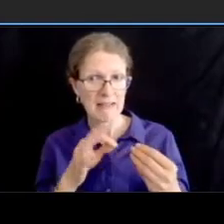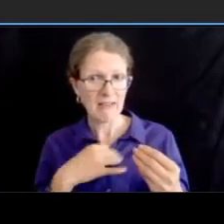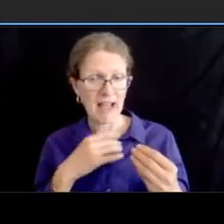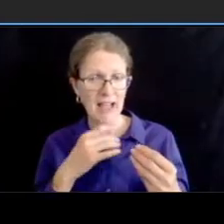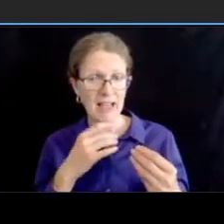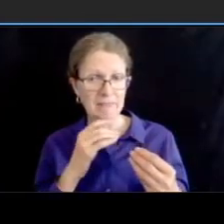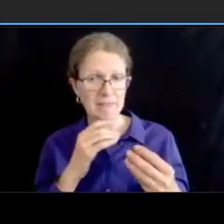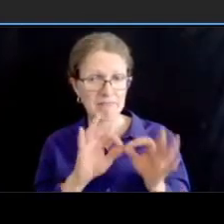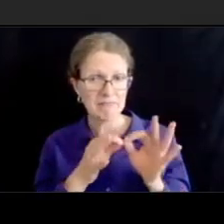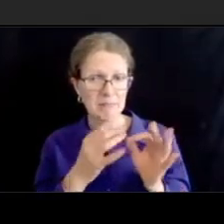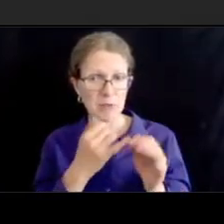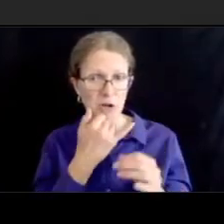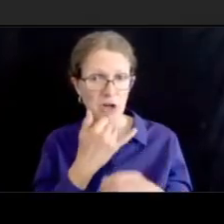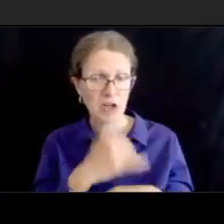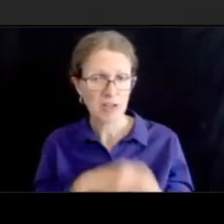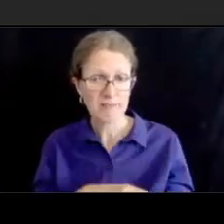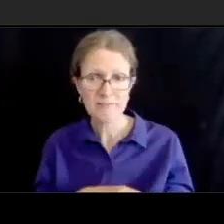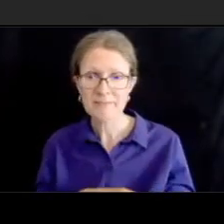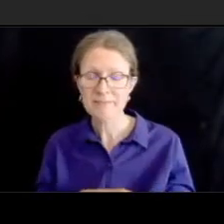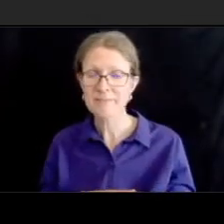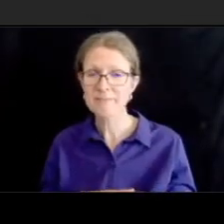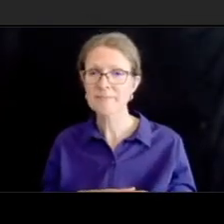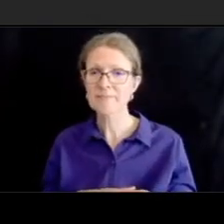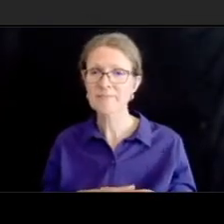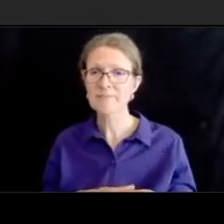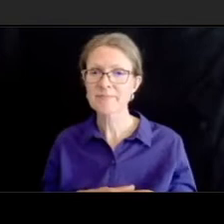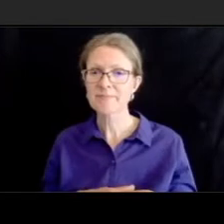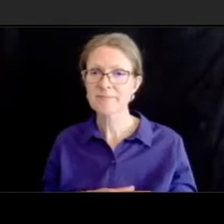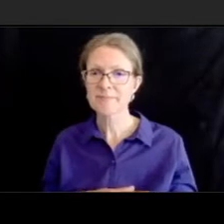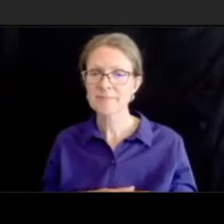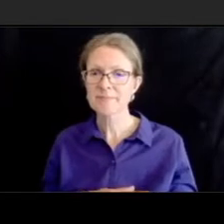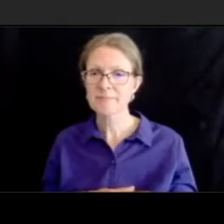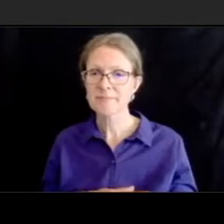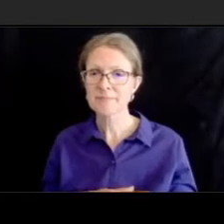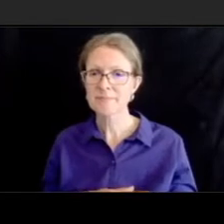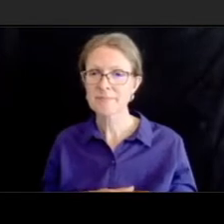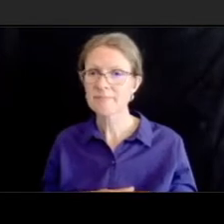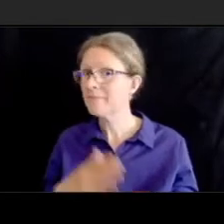there was another part of the question amy yes um i'm not